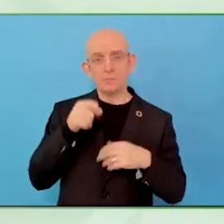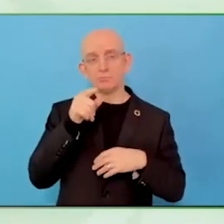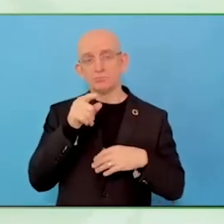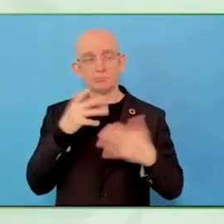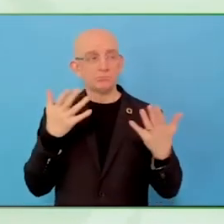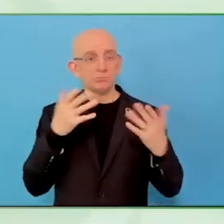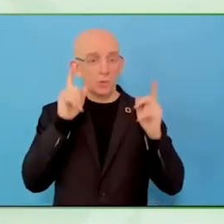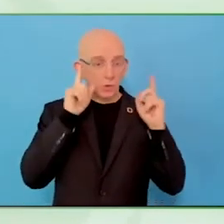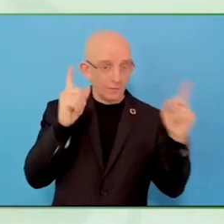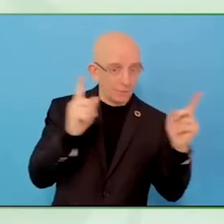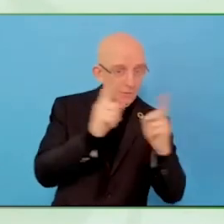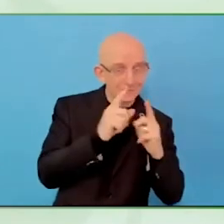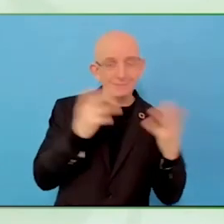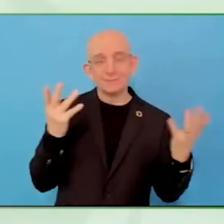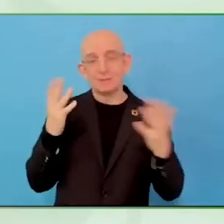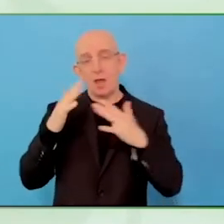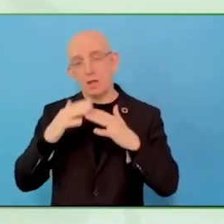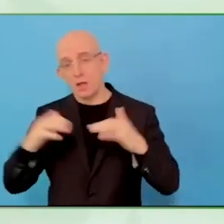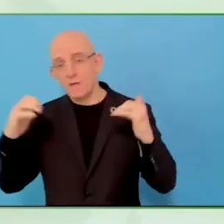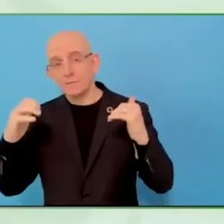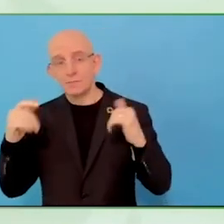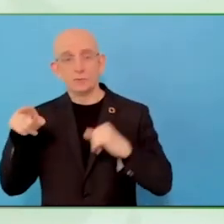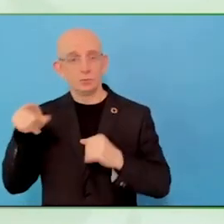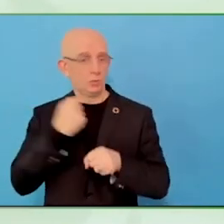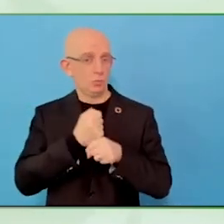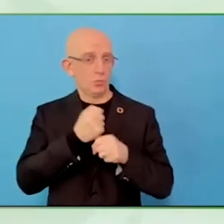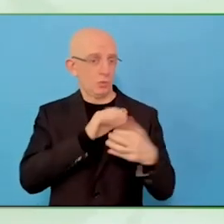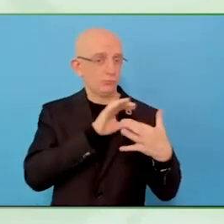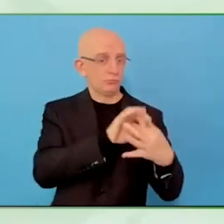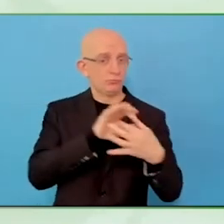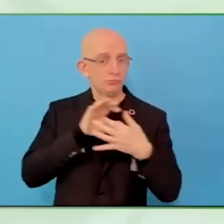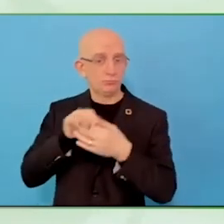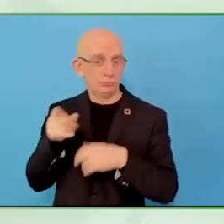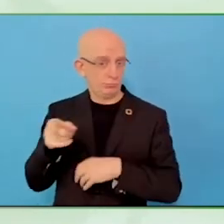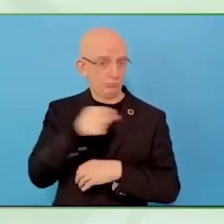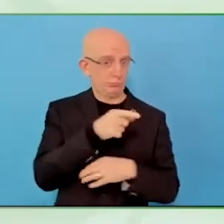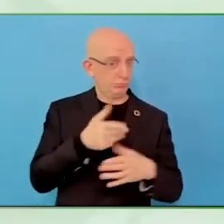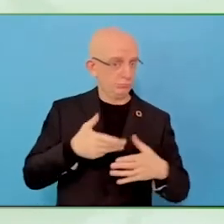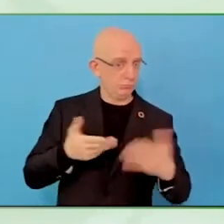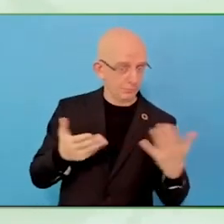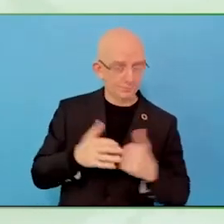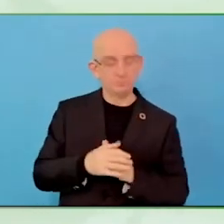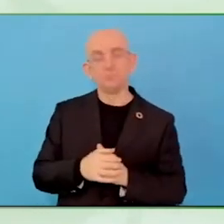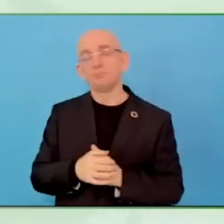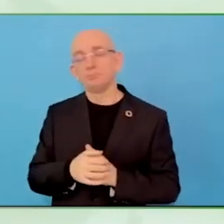In 2012, it was adopted by the Israeli Ministry of health.